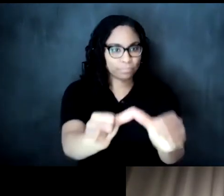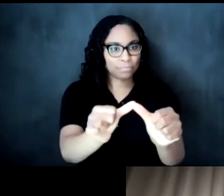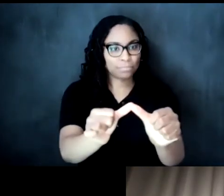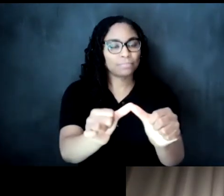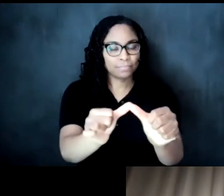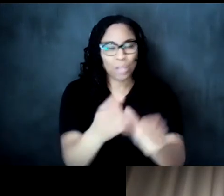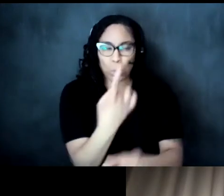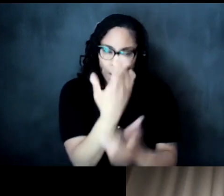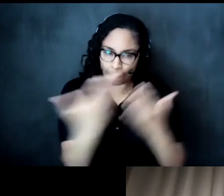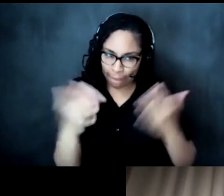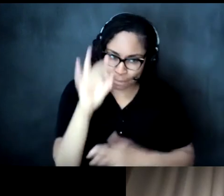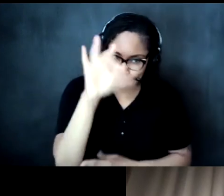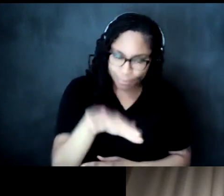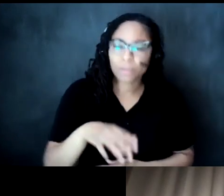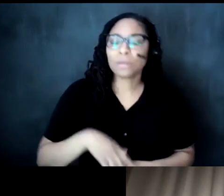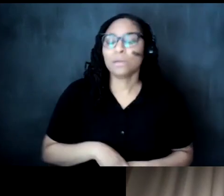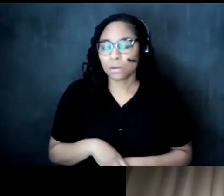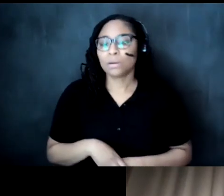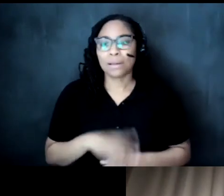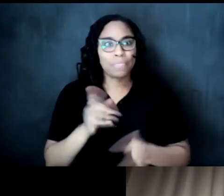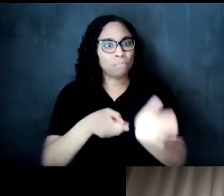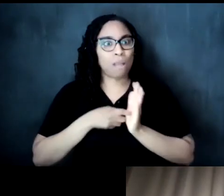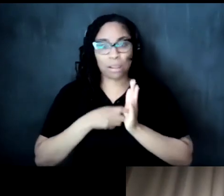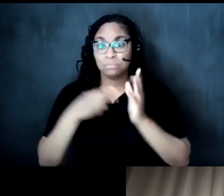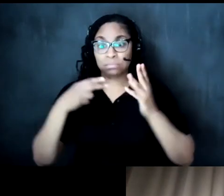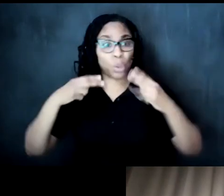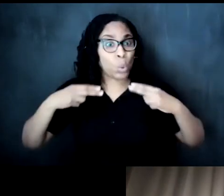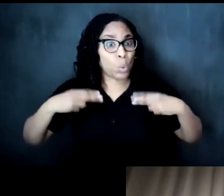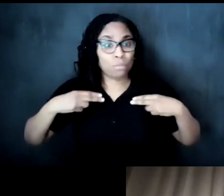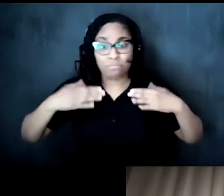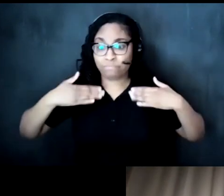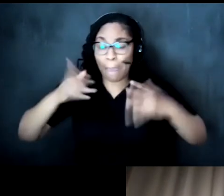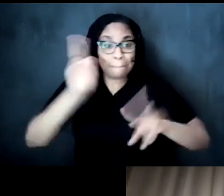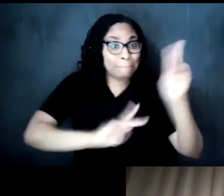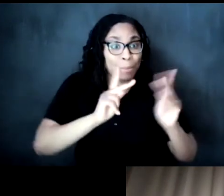uh that that requires uh human capital and dollars frankly right so we looked at institutions here